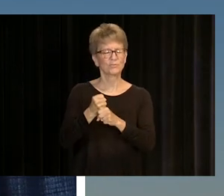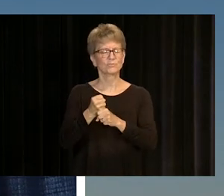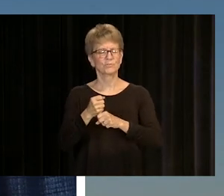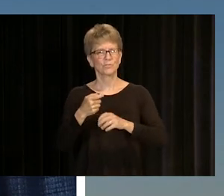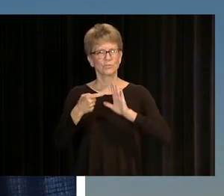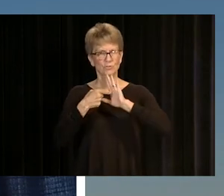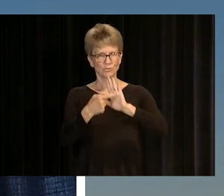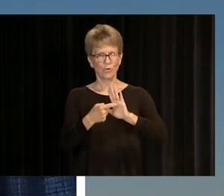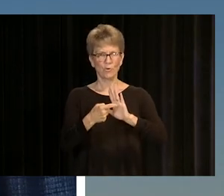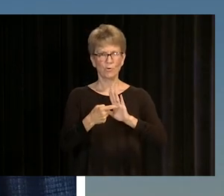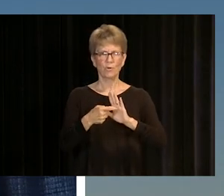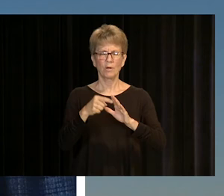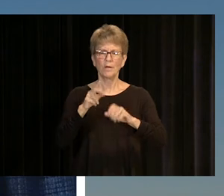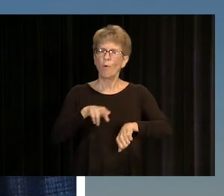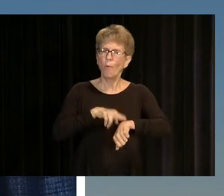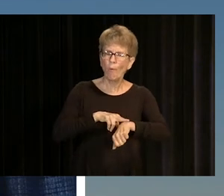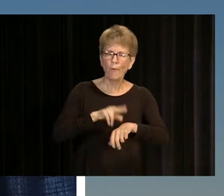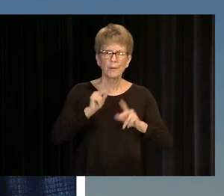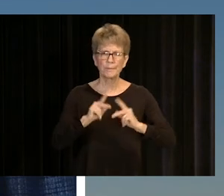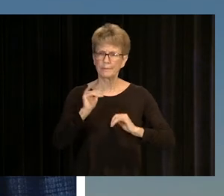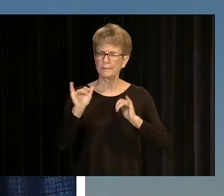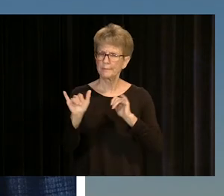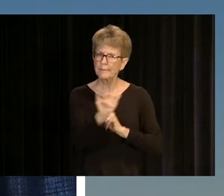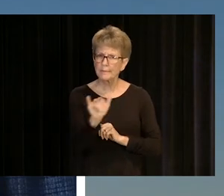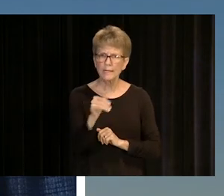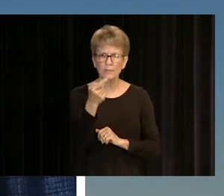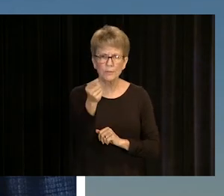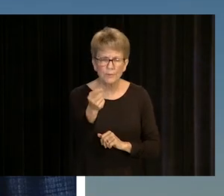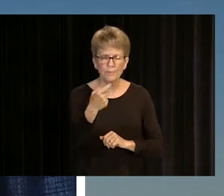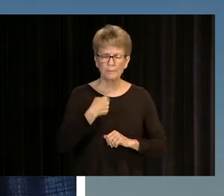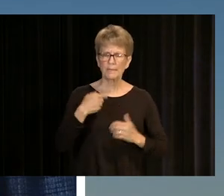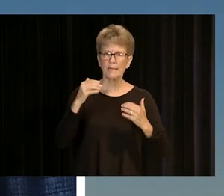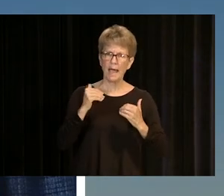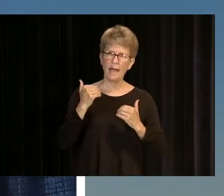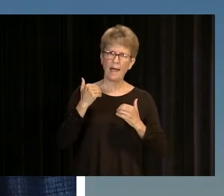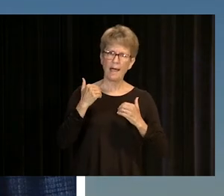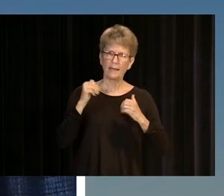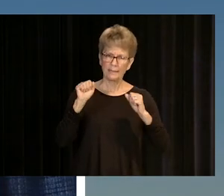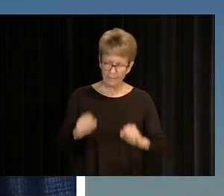IT'S THAT ORDINARY PEOPLE LIKE YOU AND ME HAVE THE POWER TO MAKE A DIFFERENCE IN BIG WAYS.